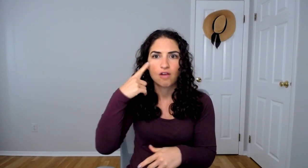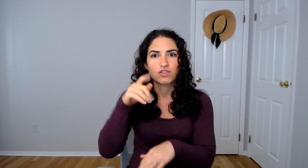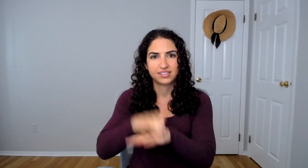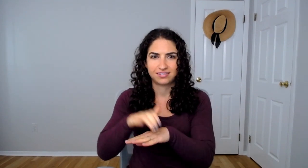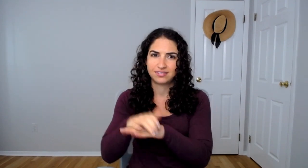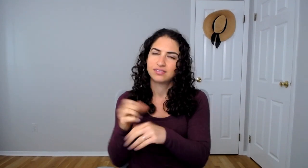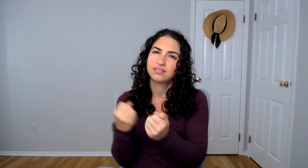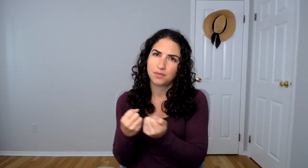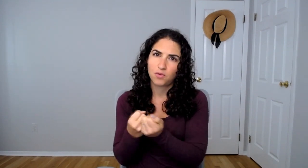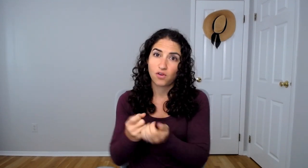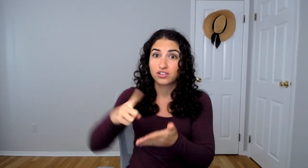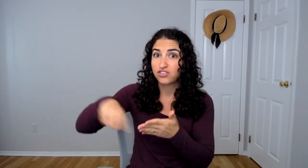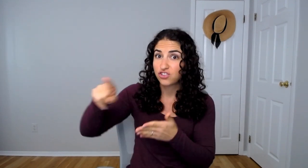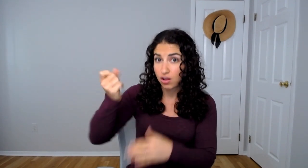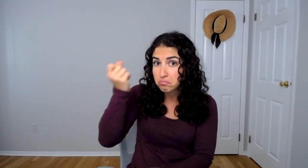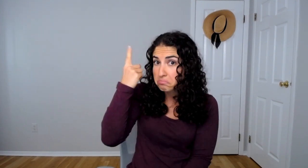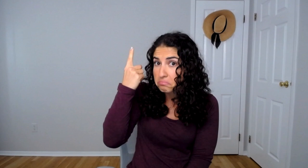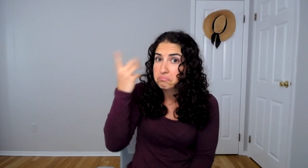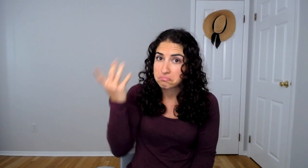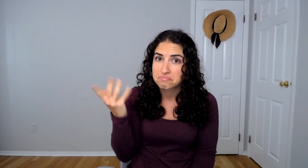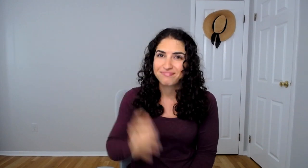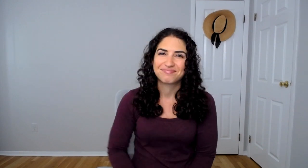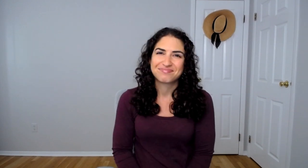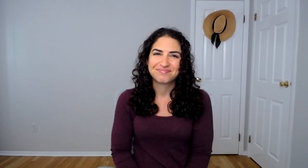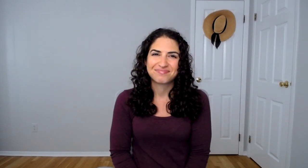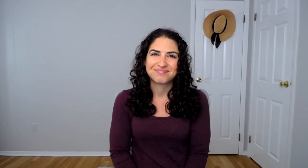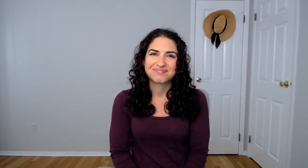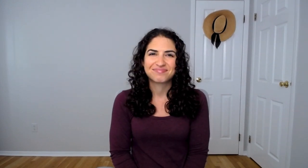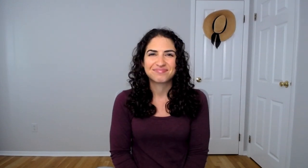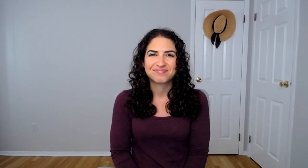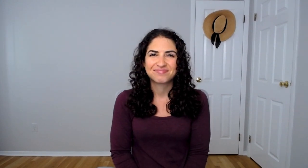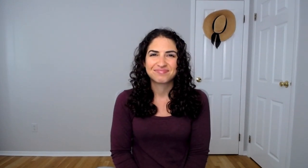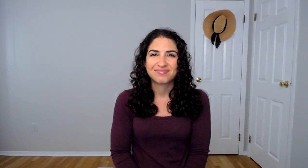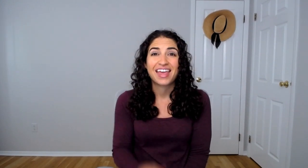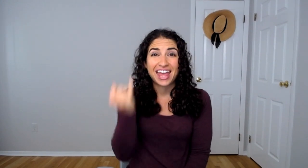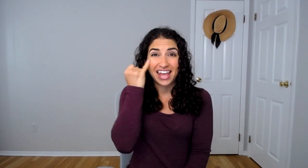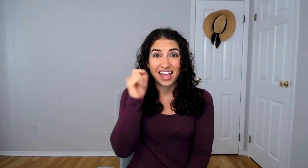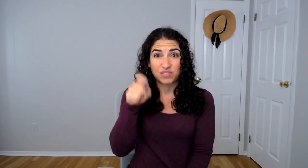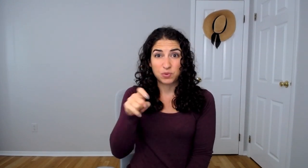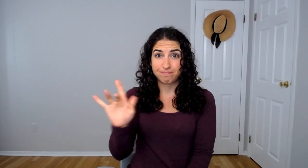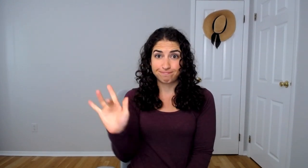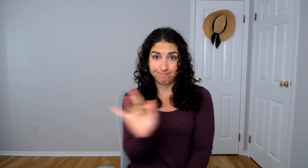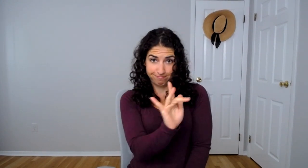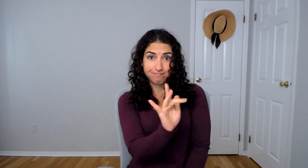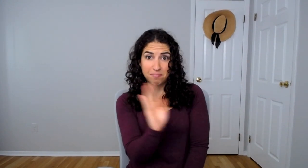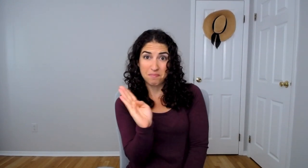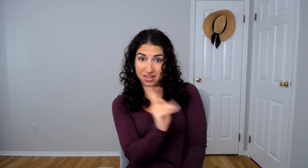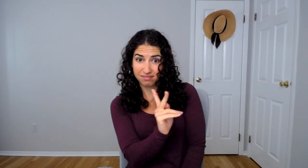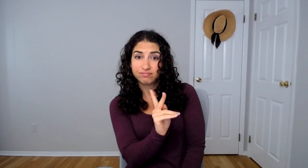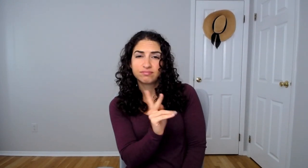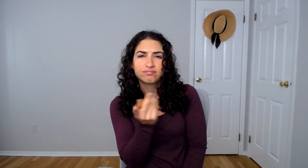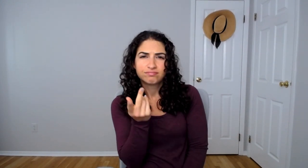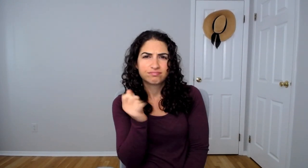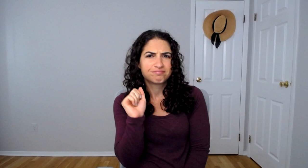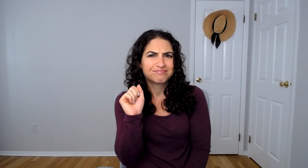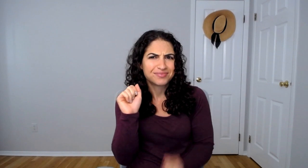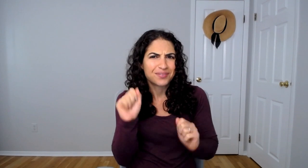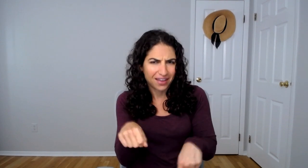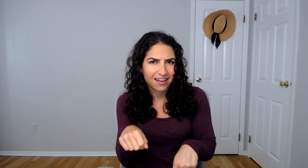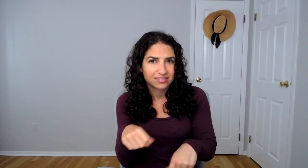for English support to check if you understood. If you need to rewind and go back you can!